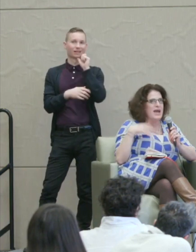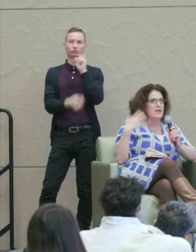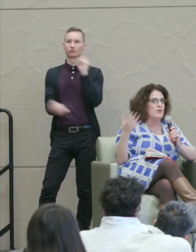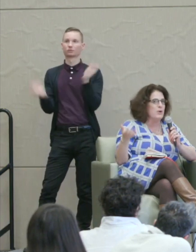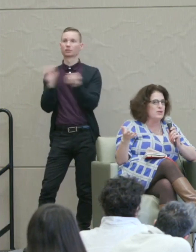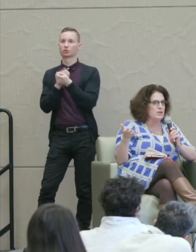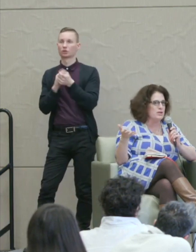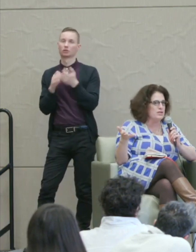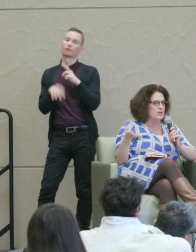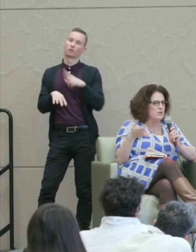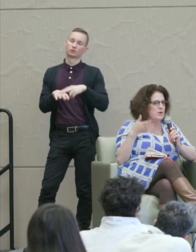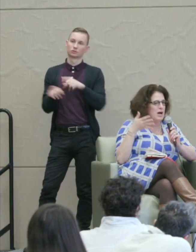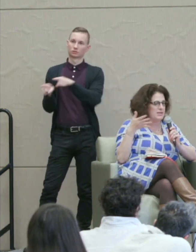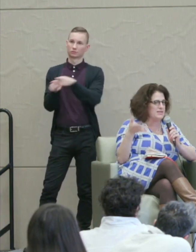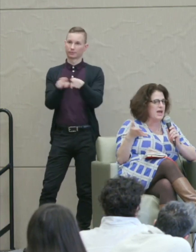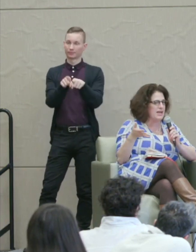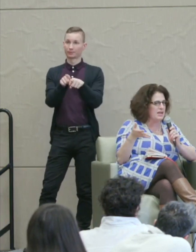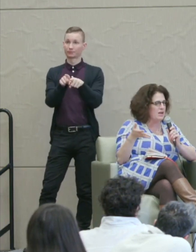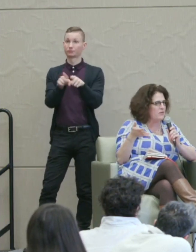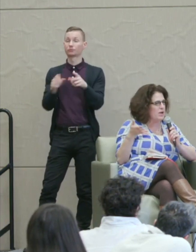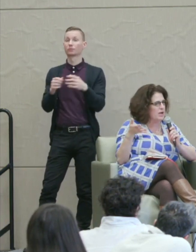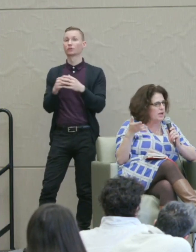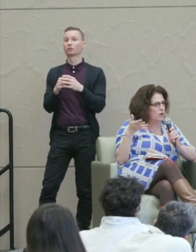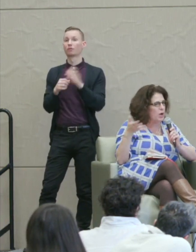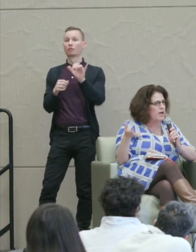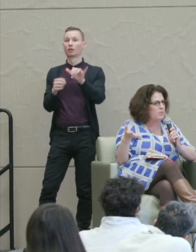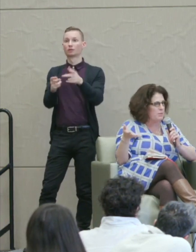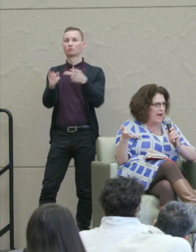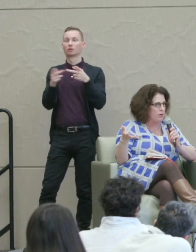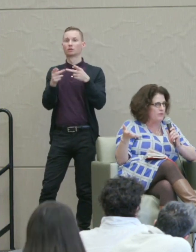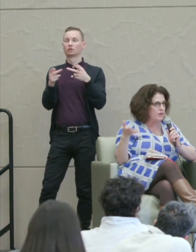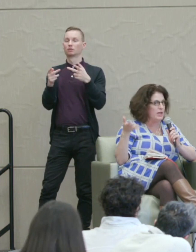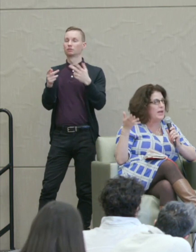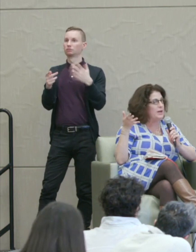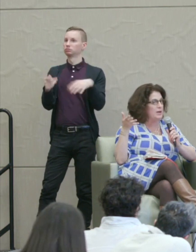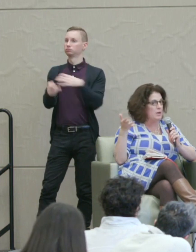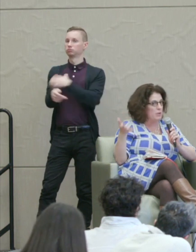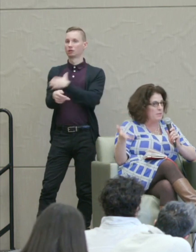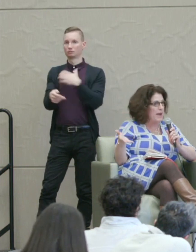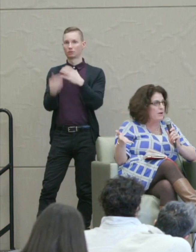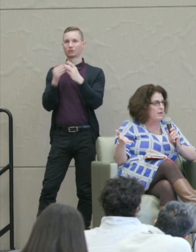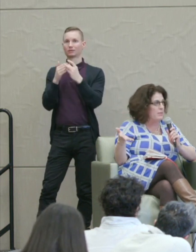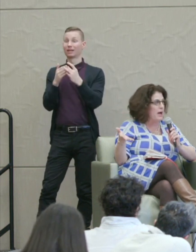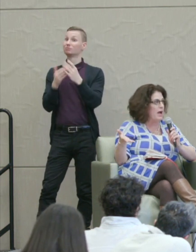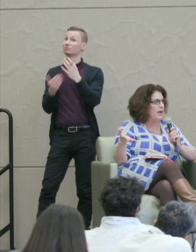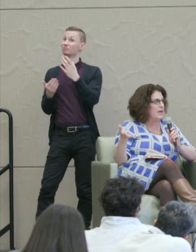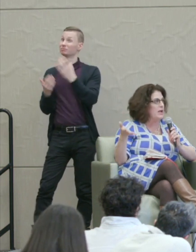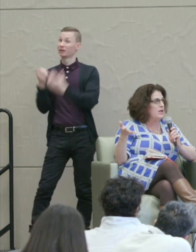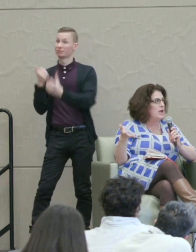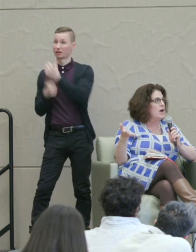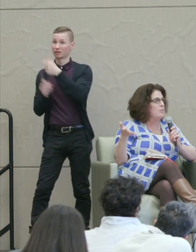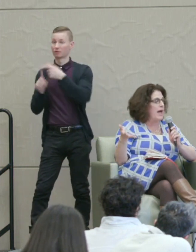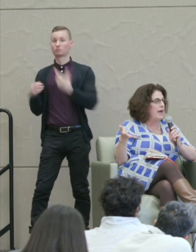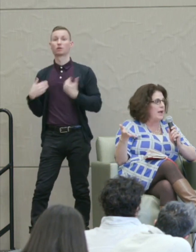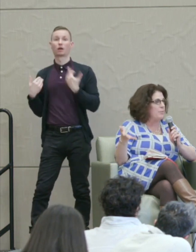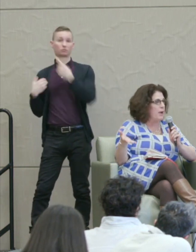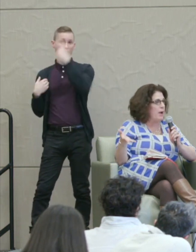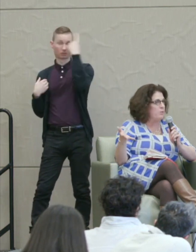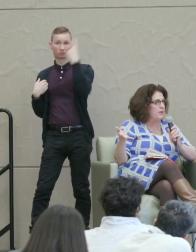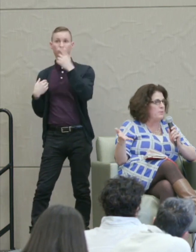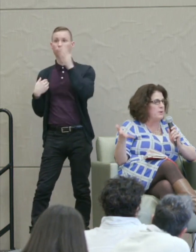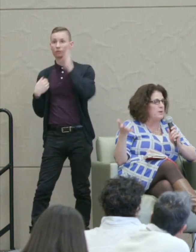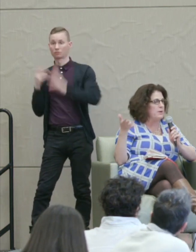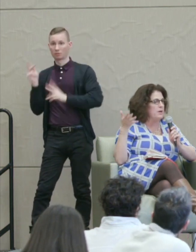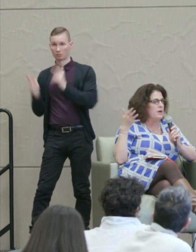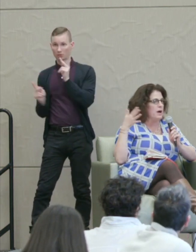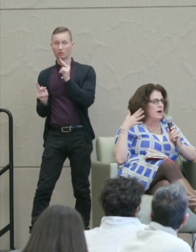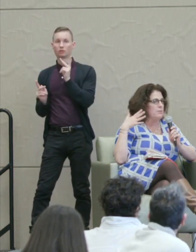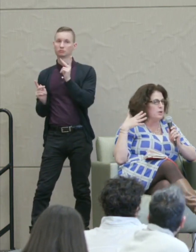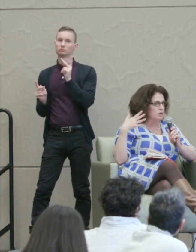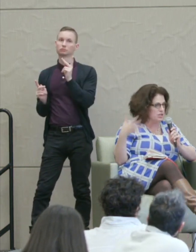And of course also a site of incredibly powerful led primarily by young black and brown people,